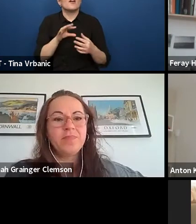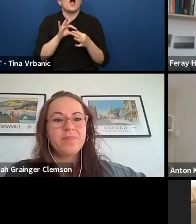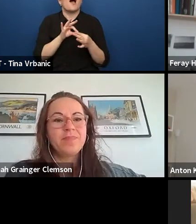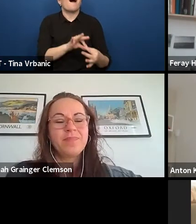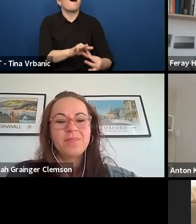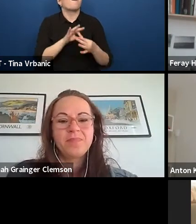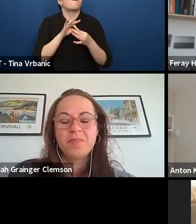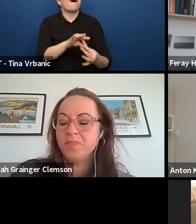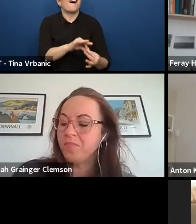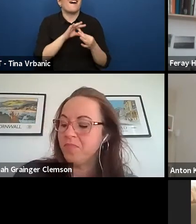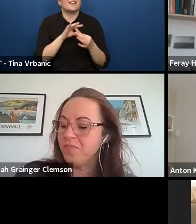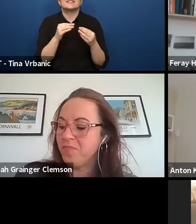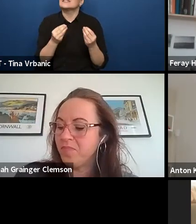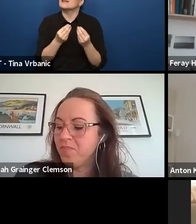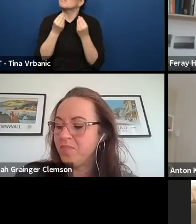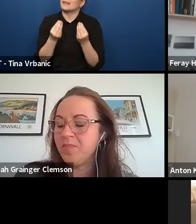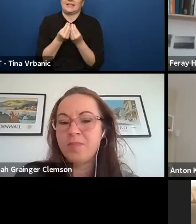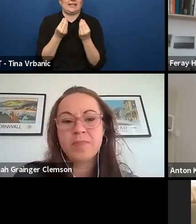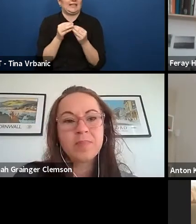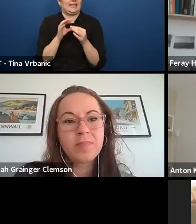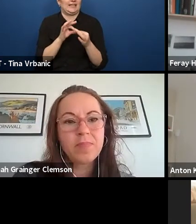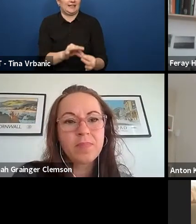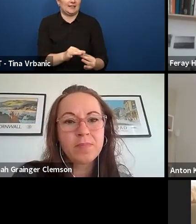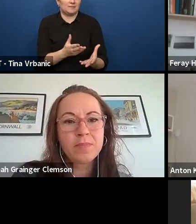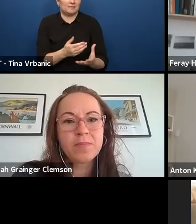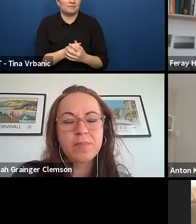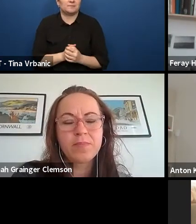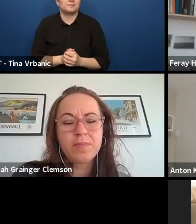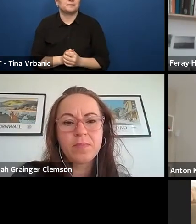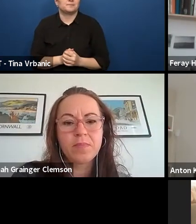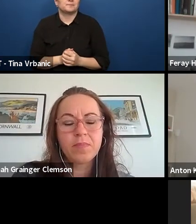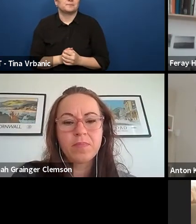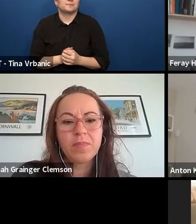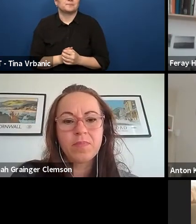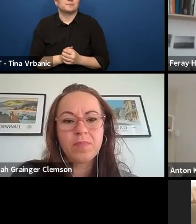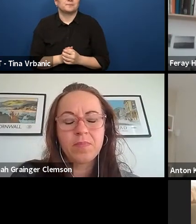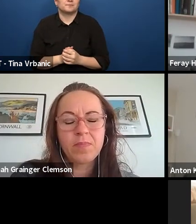that youngsters can relate to.